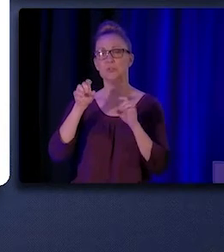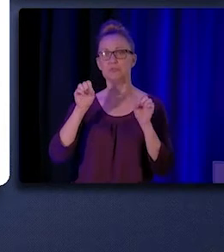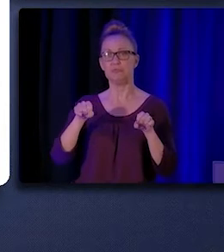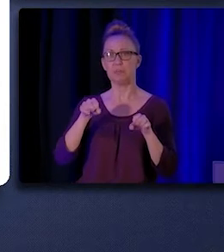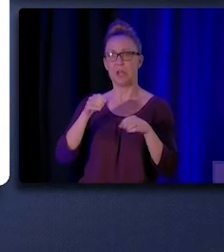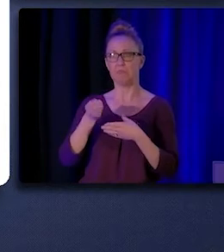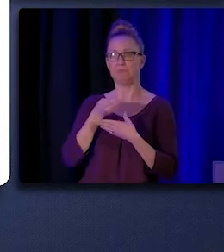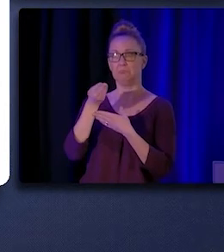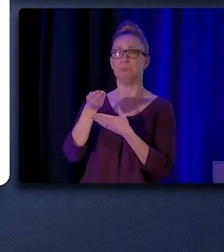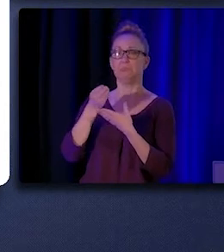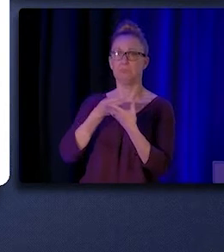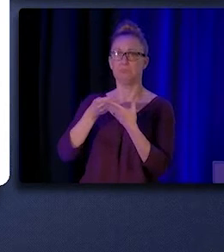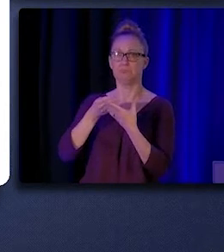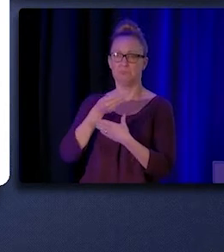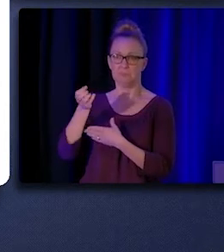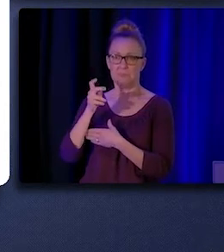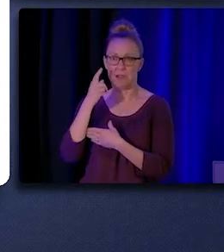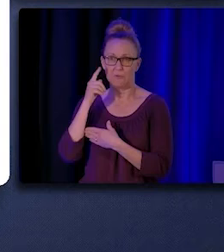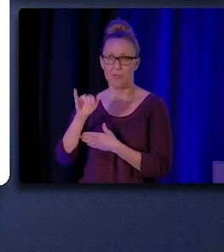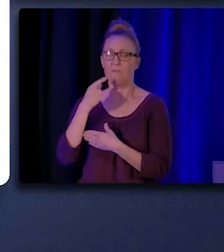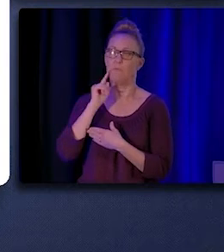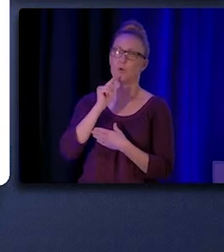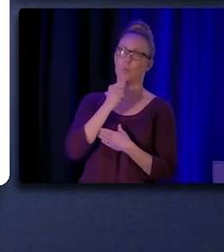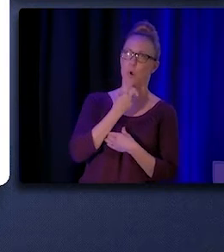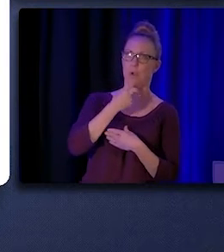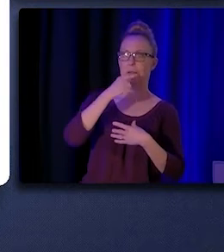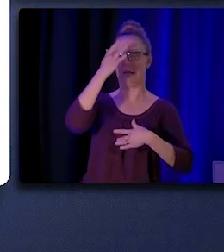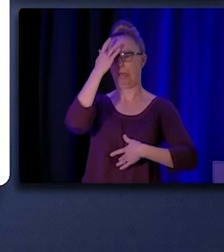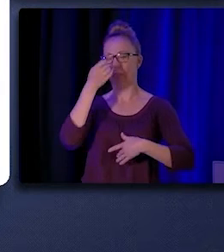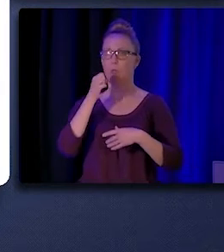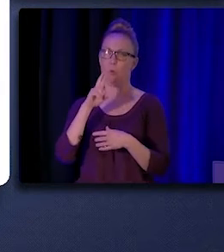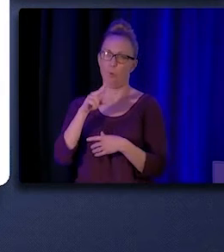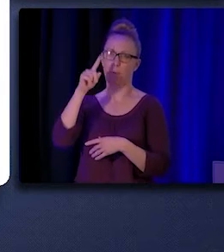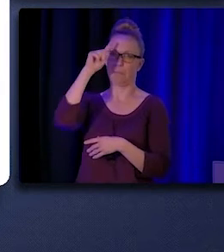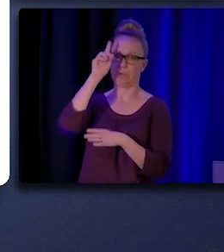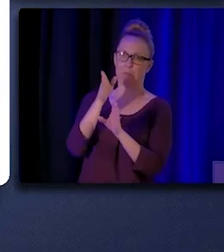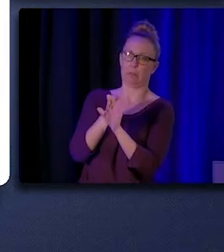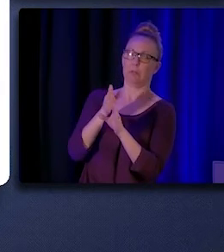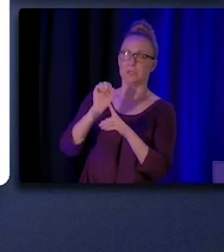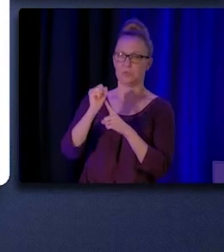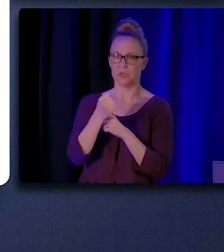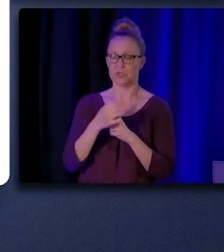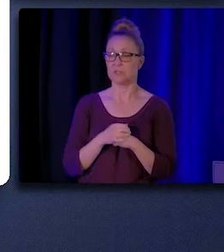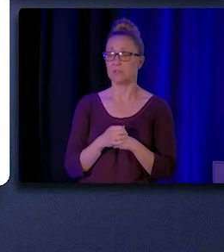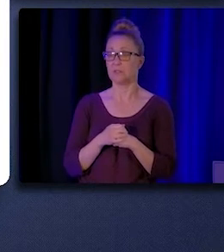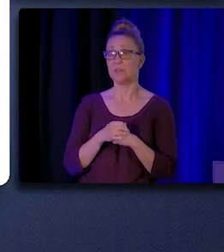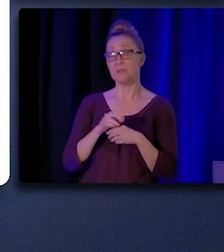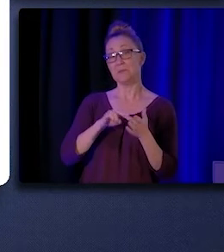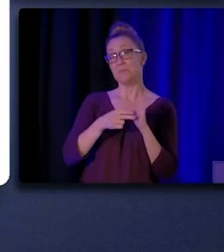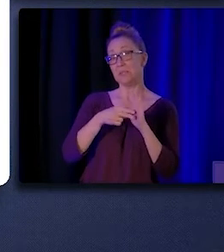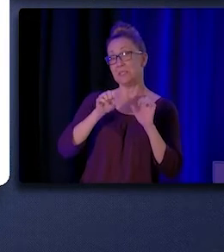or mental health conditions. These CHW/P services can take the form of health education,